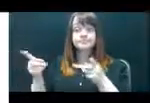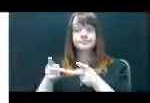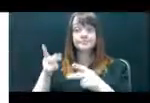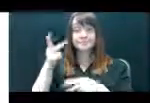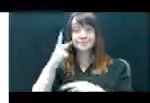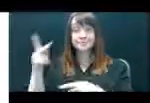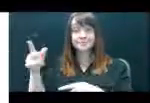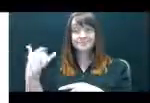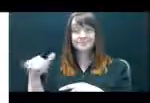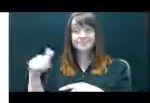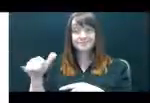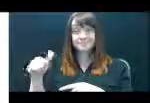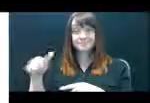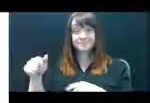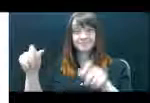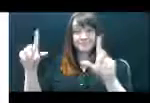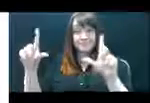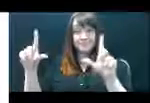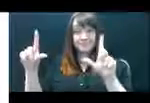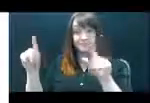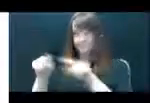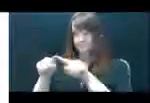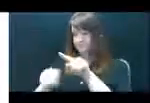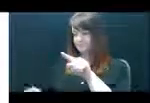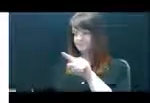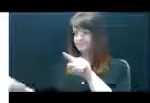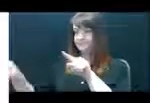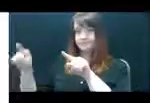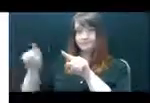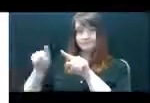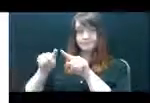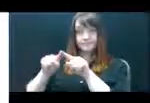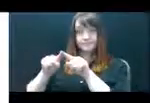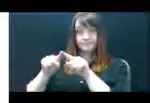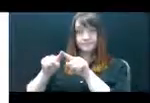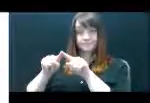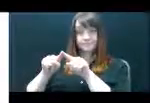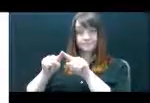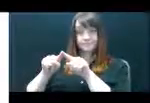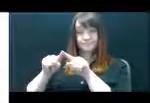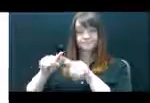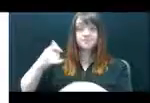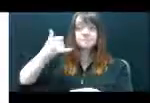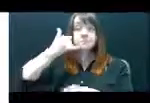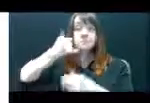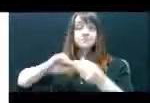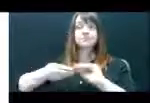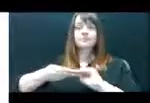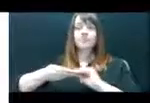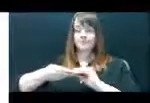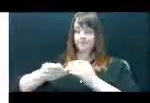in yellow above and enlarged in the oval, is for your phone number, text number, or